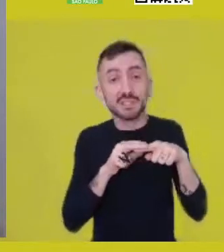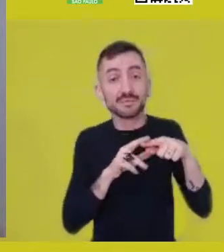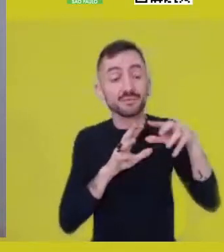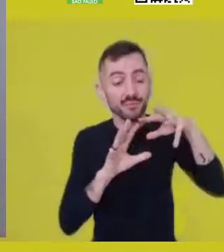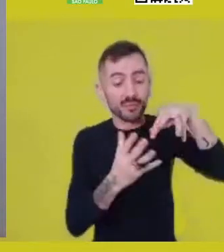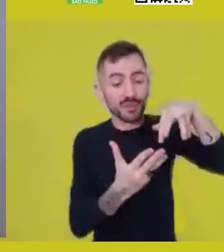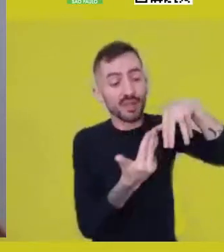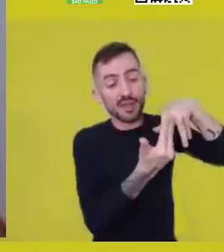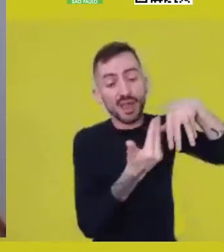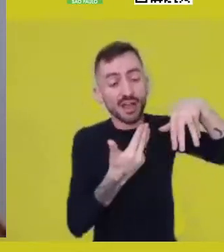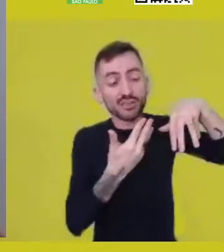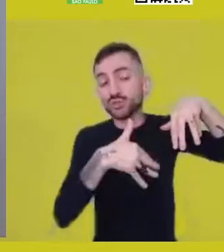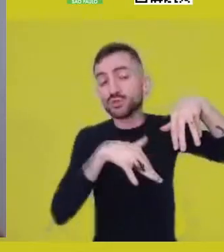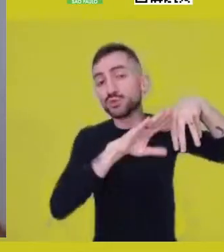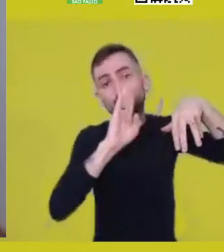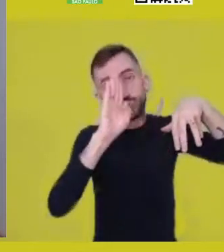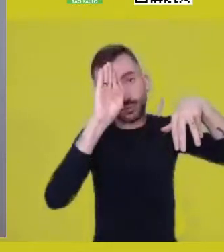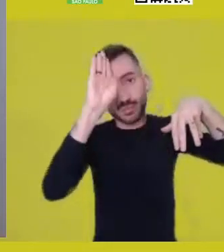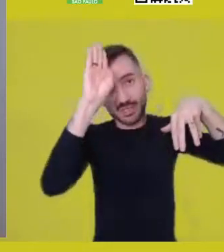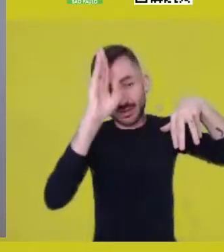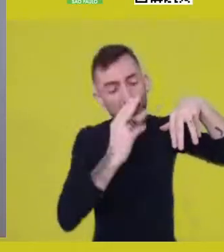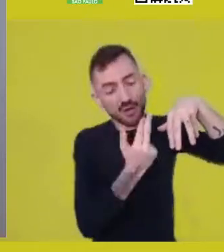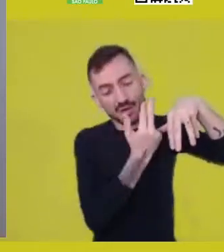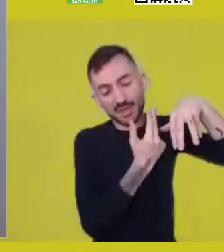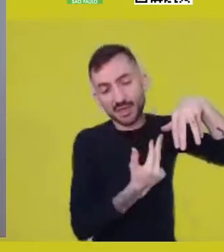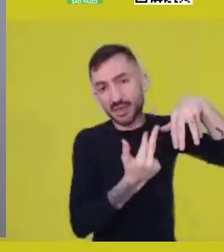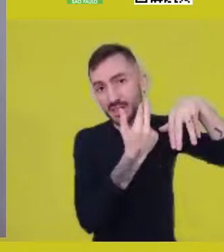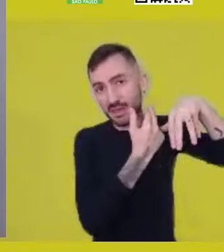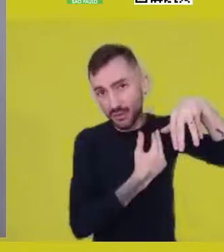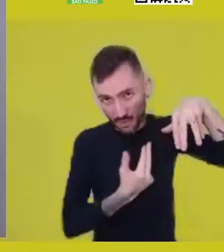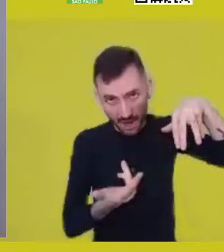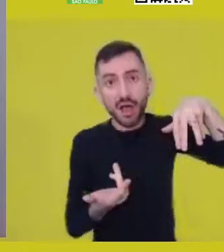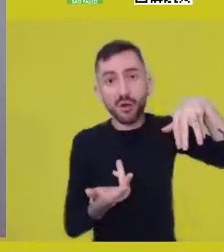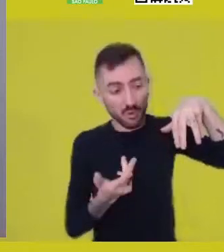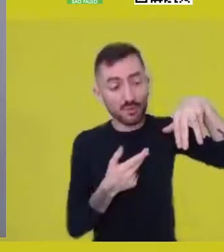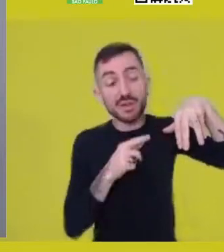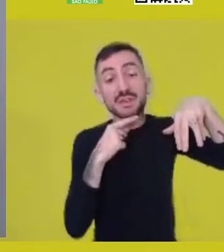along these years in a few possible histories,